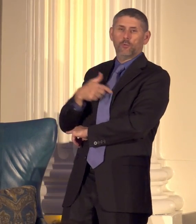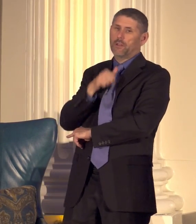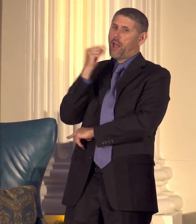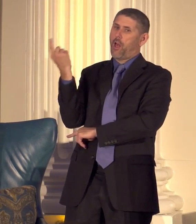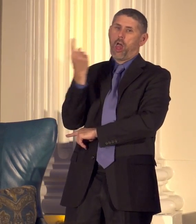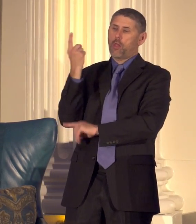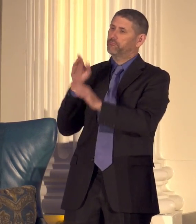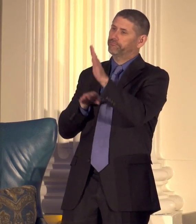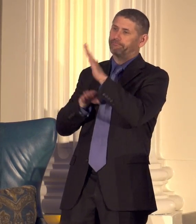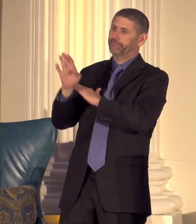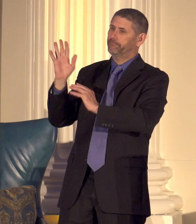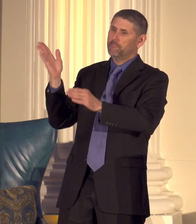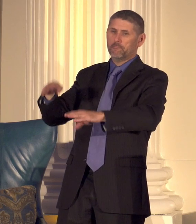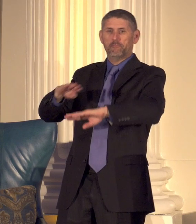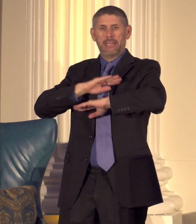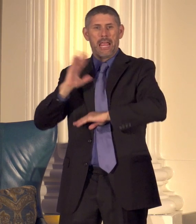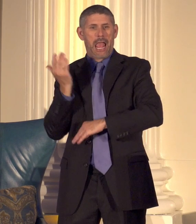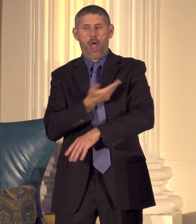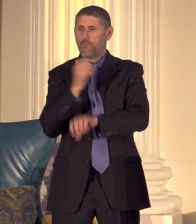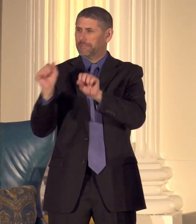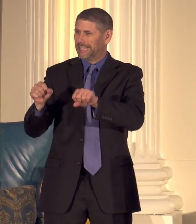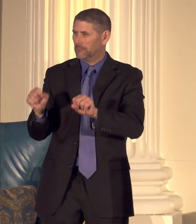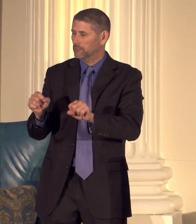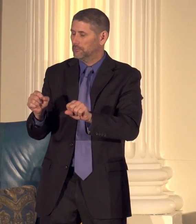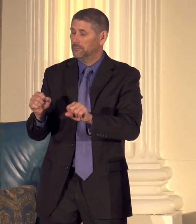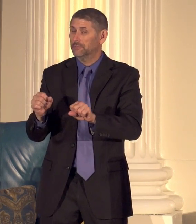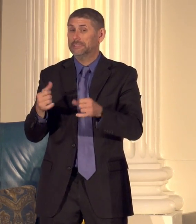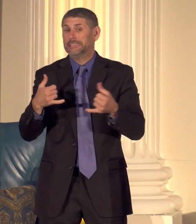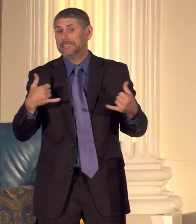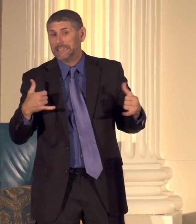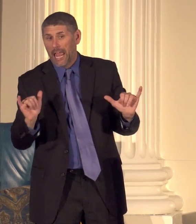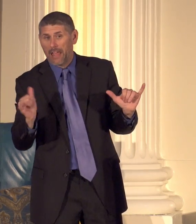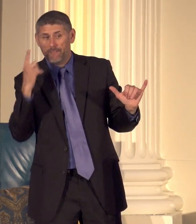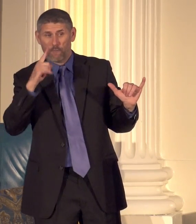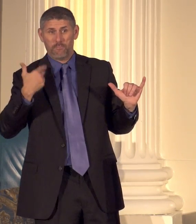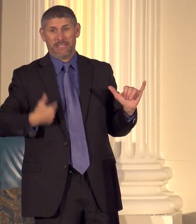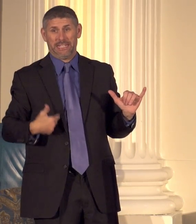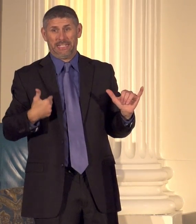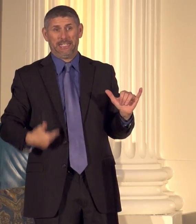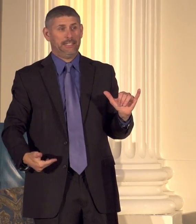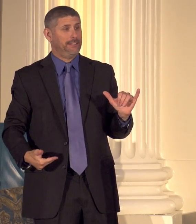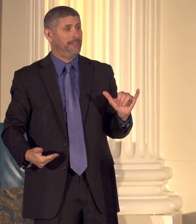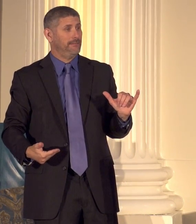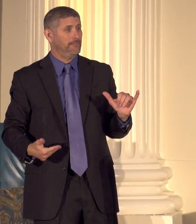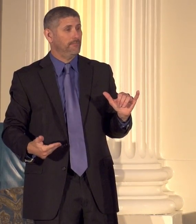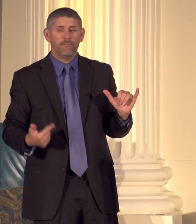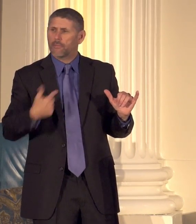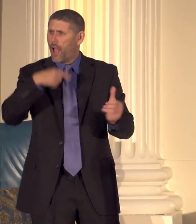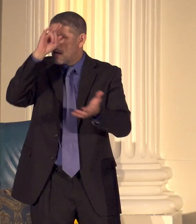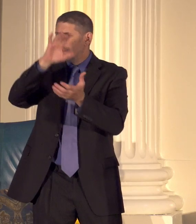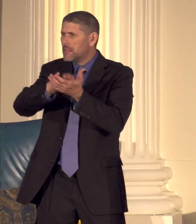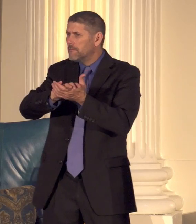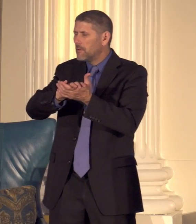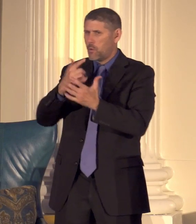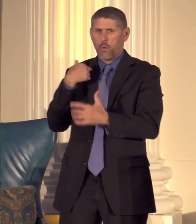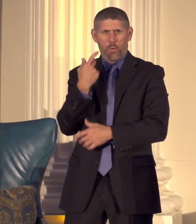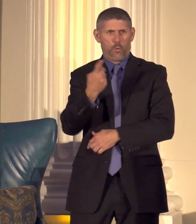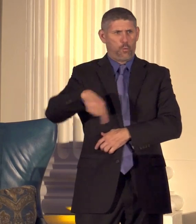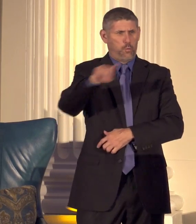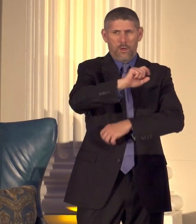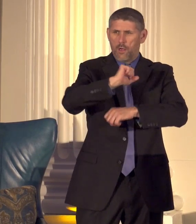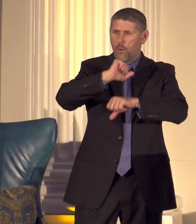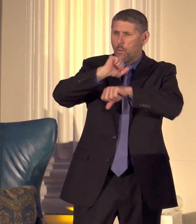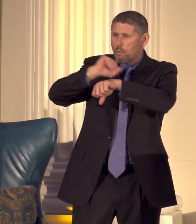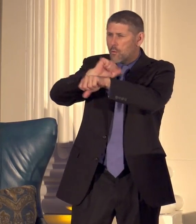and yet for me I believe that by working together it becomes you know it's the